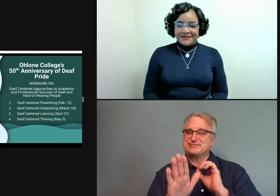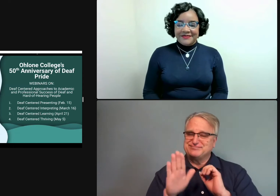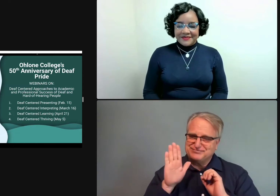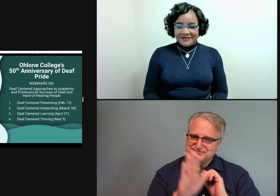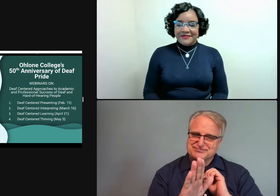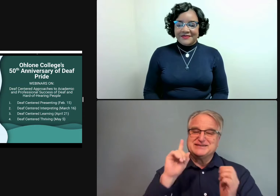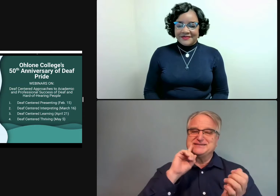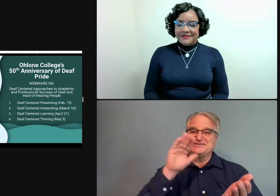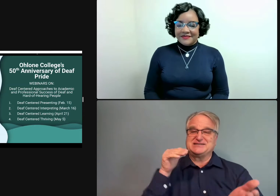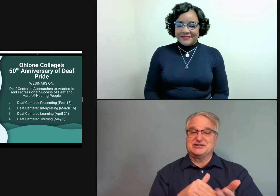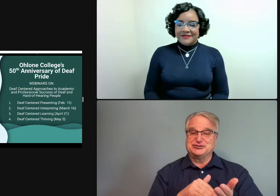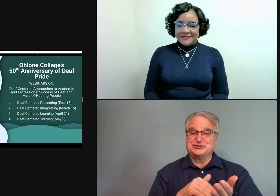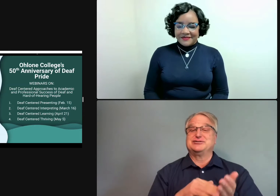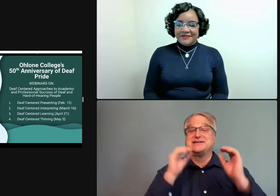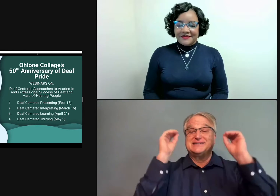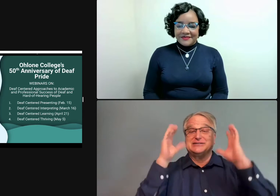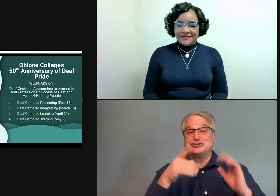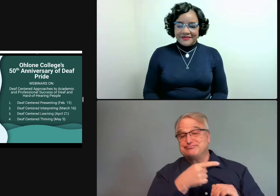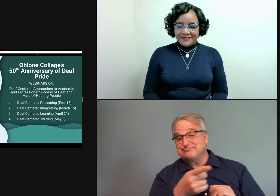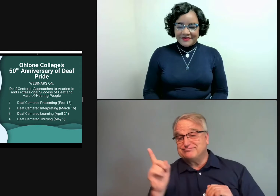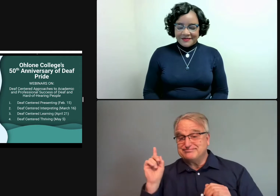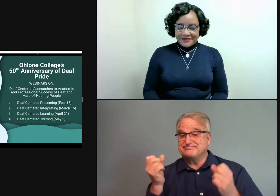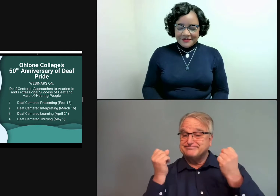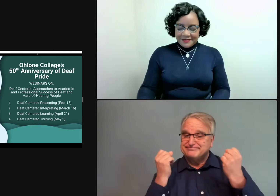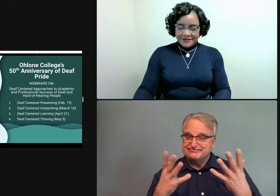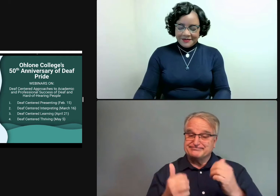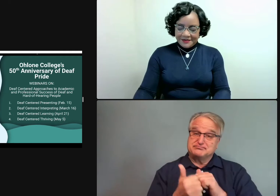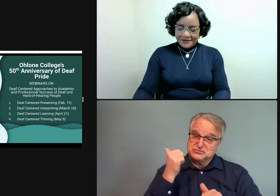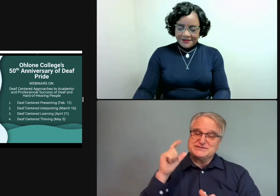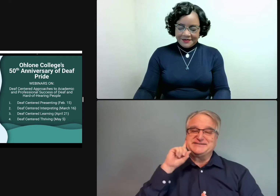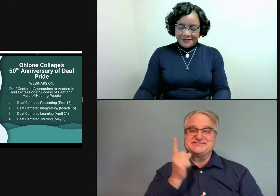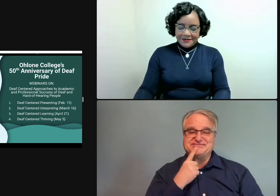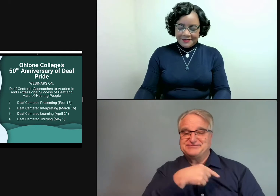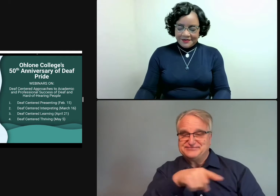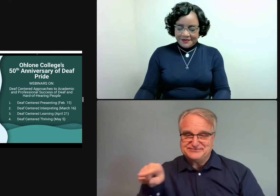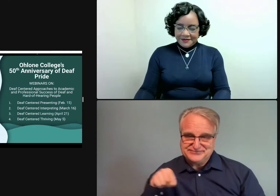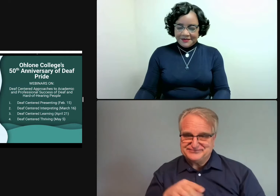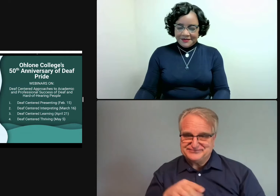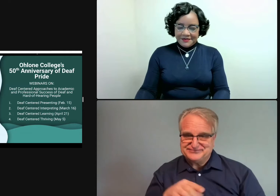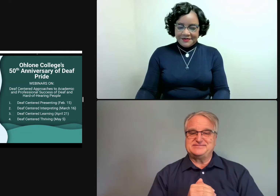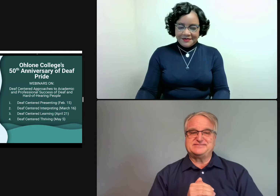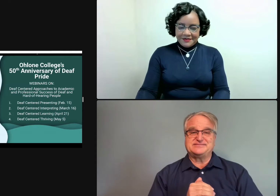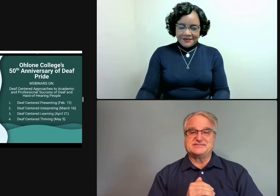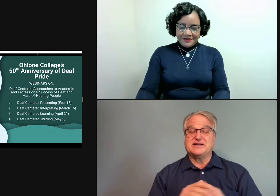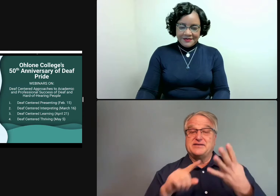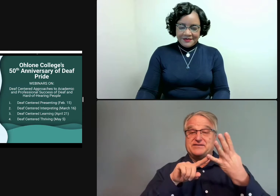would like to study interpreting in a deaf-centered way. Most of the teachers are deaf.